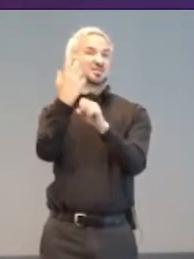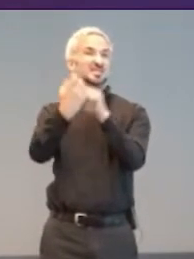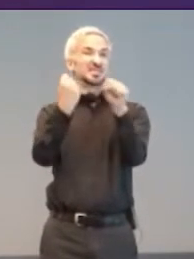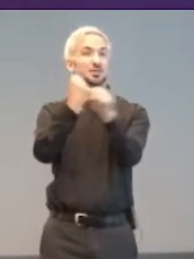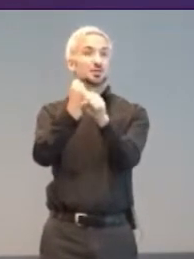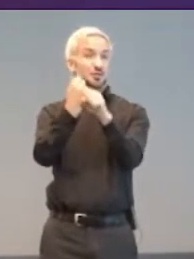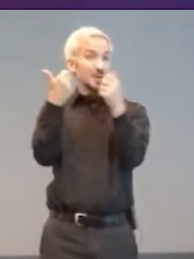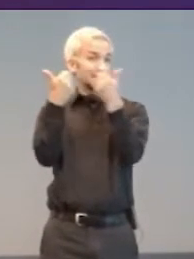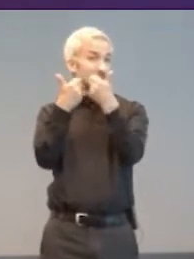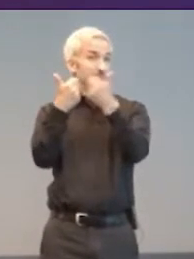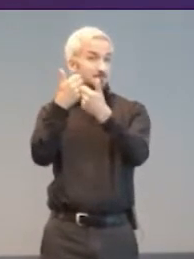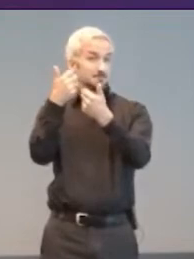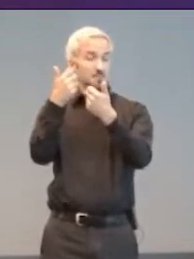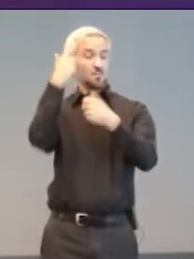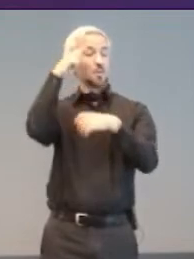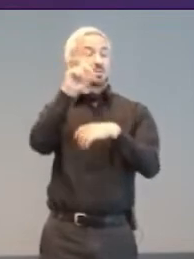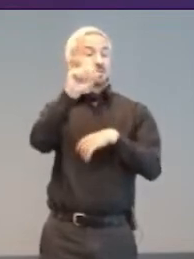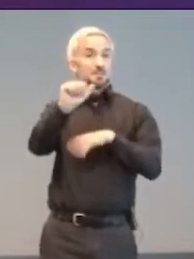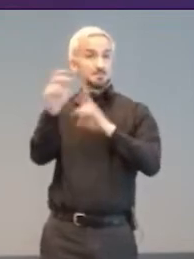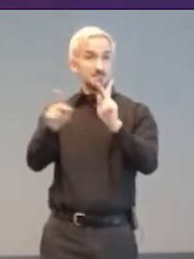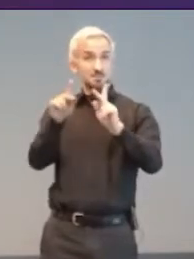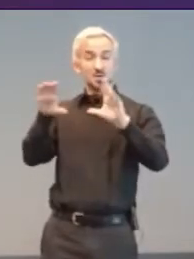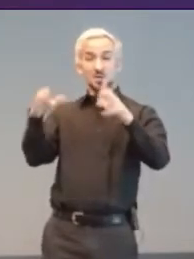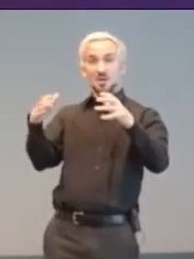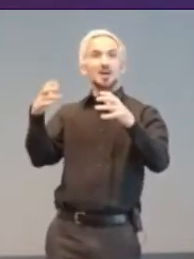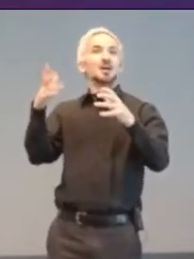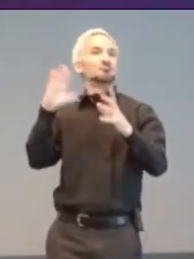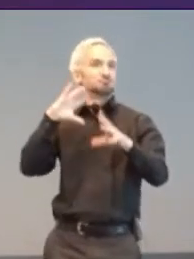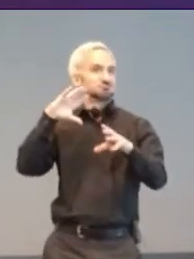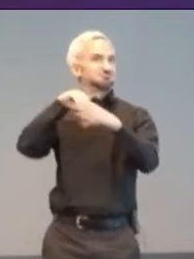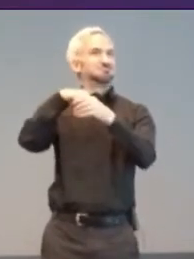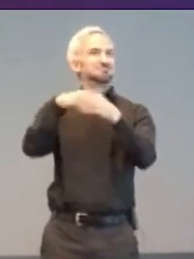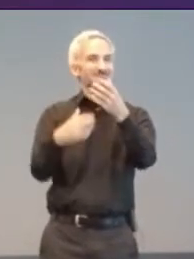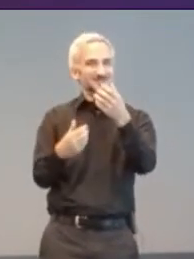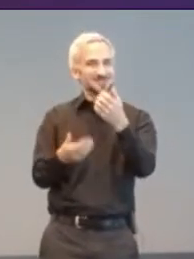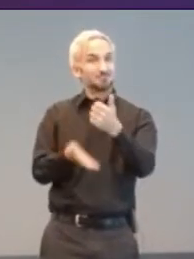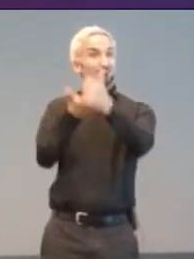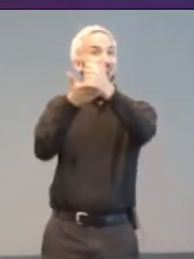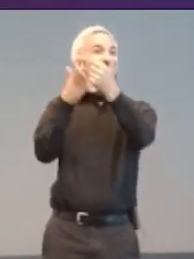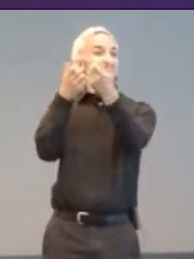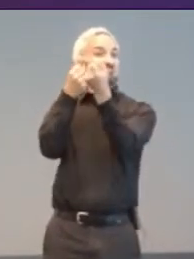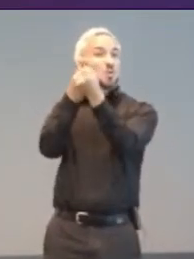home-computing revolution. It did lead to more people thinking about both.